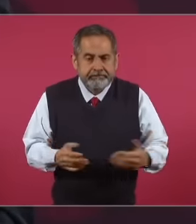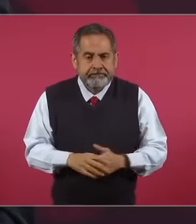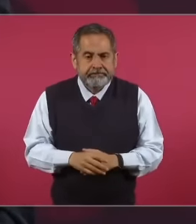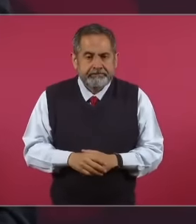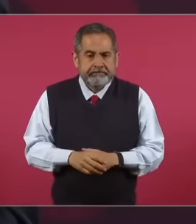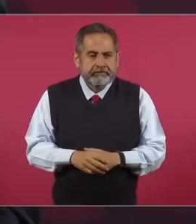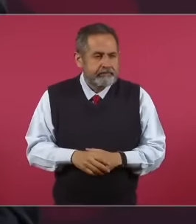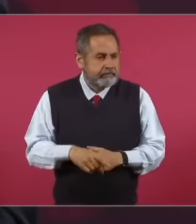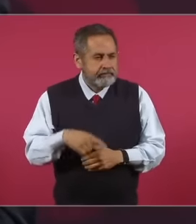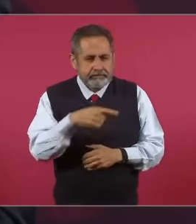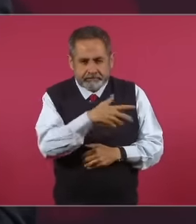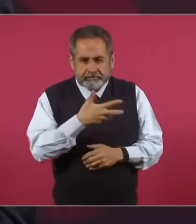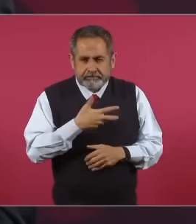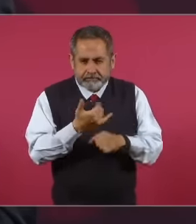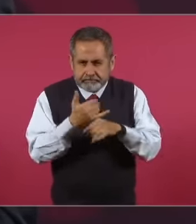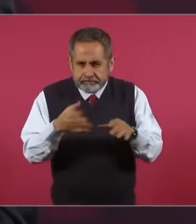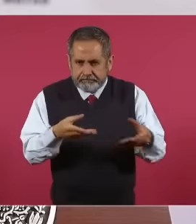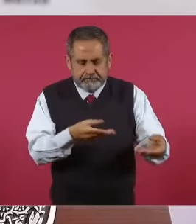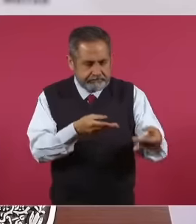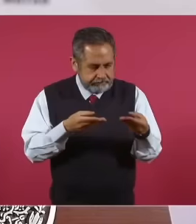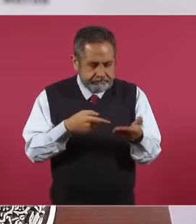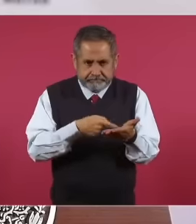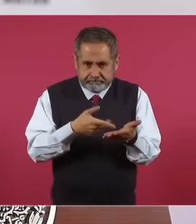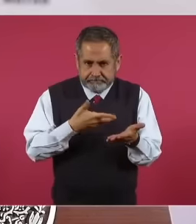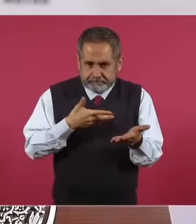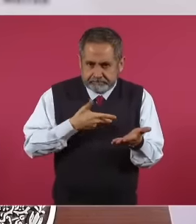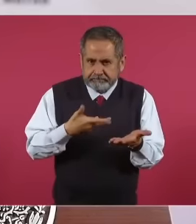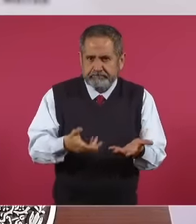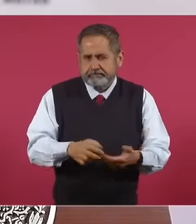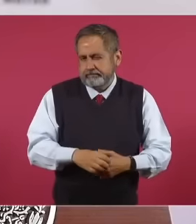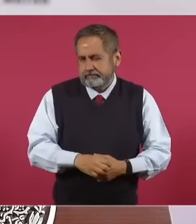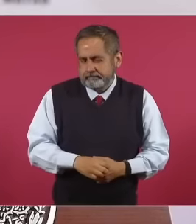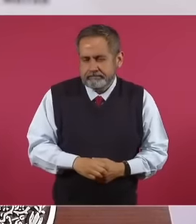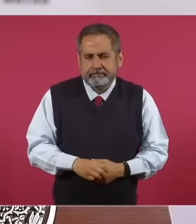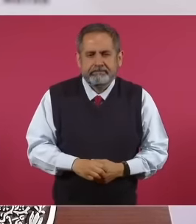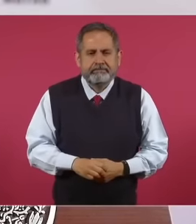information. that